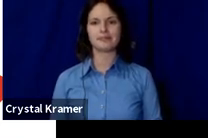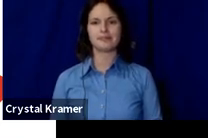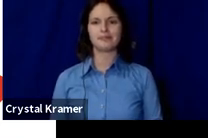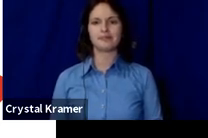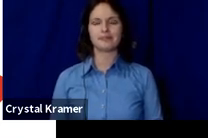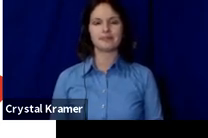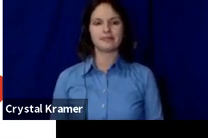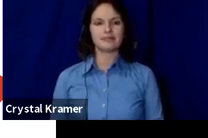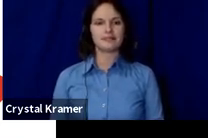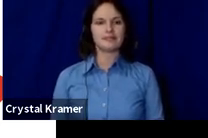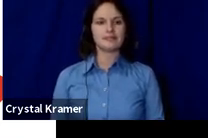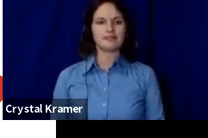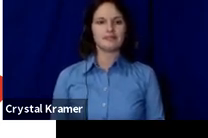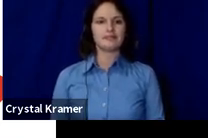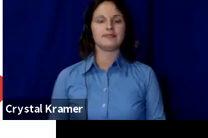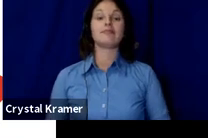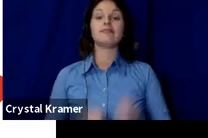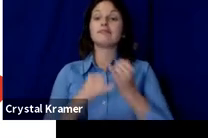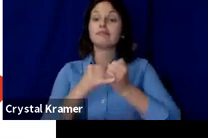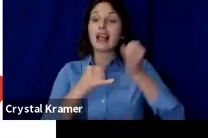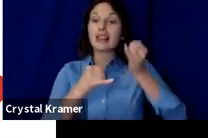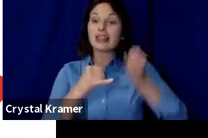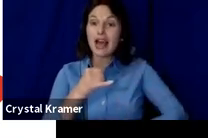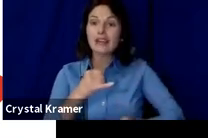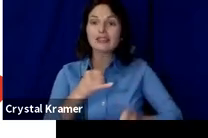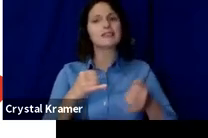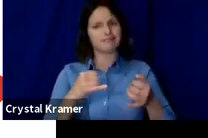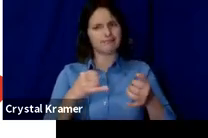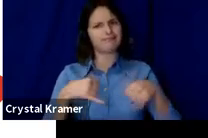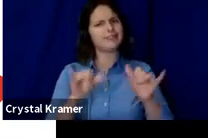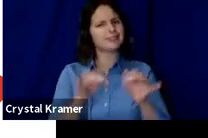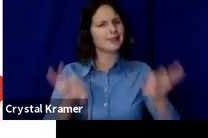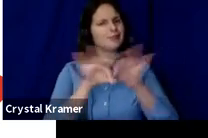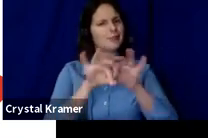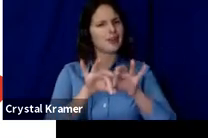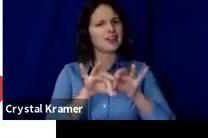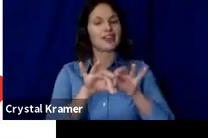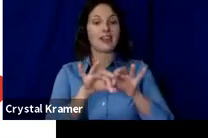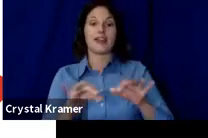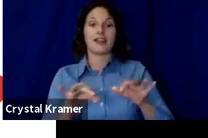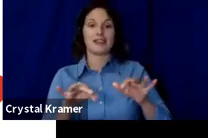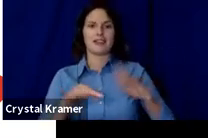And last but certainly not least, it rewards your audiences, particularly if you've been